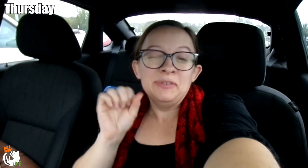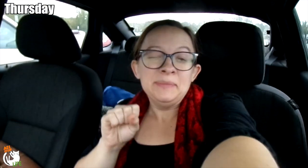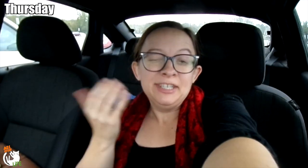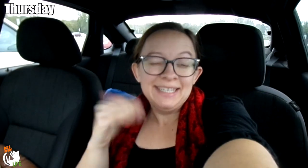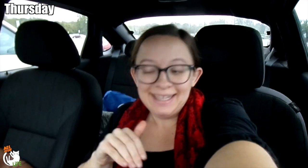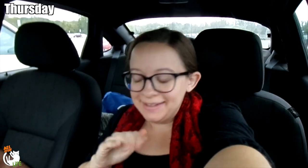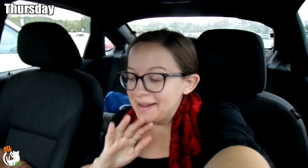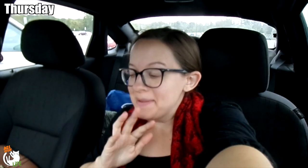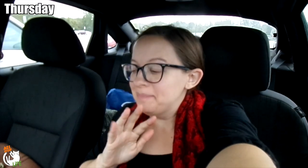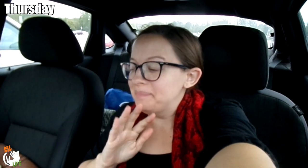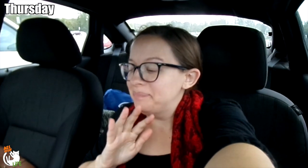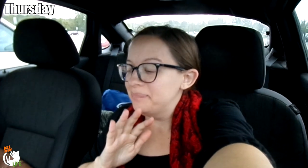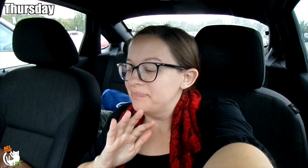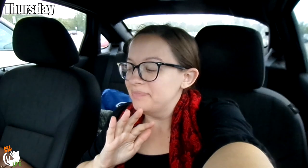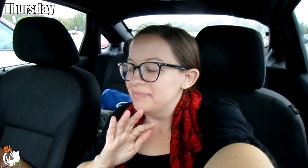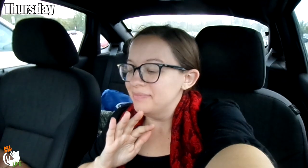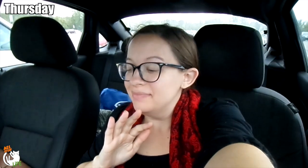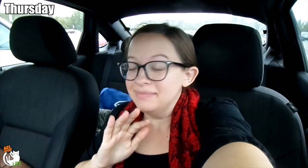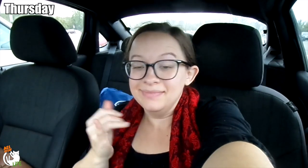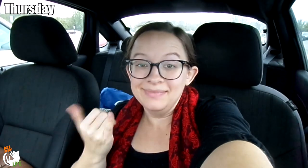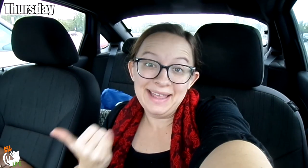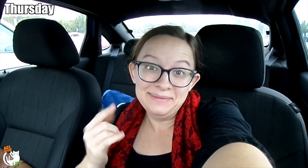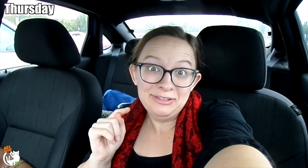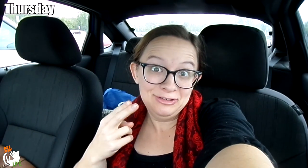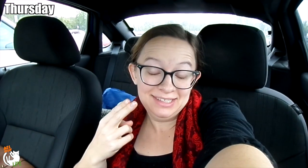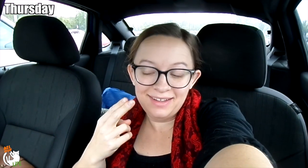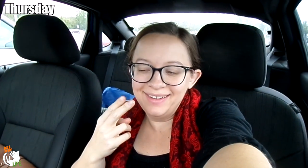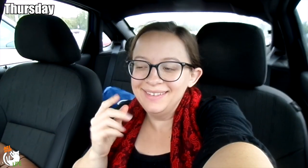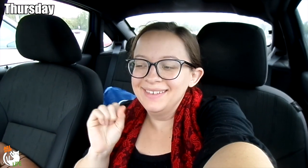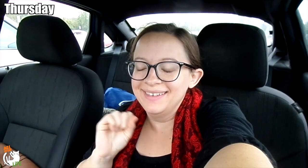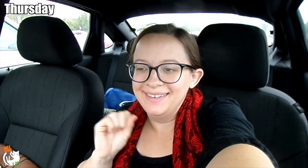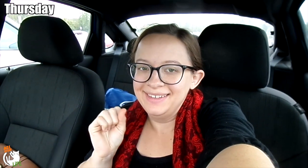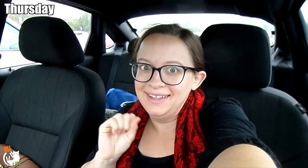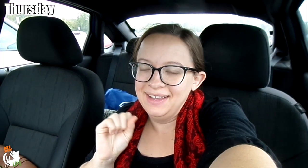So it's before work again. Um... now it's Thursday.